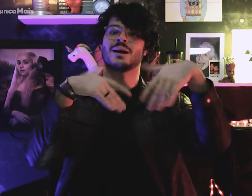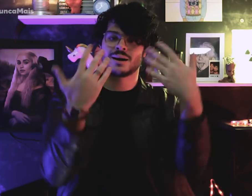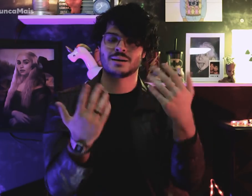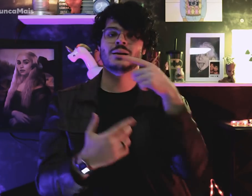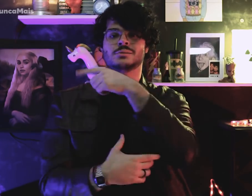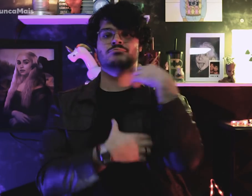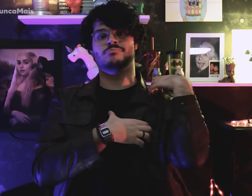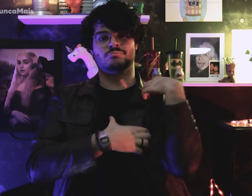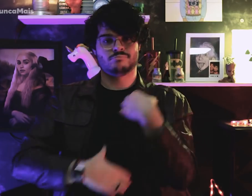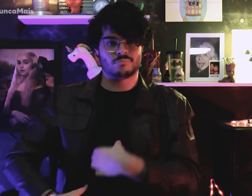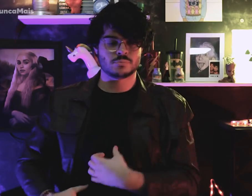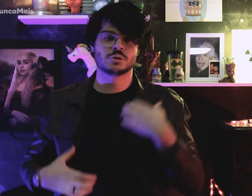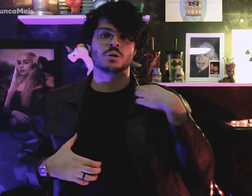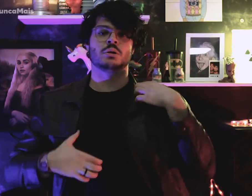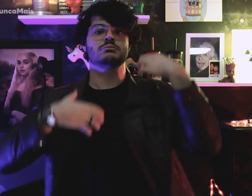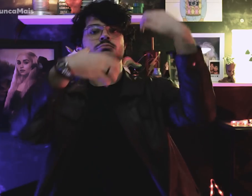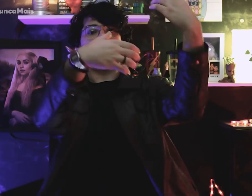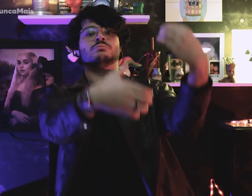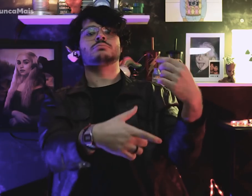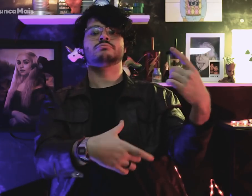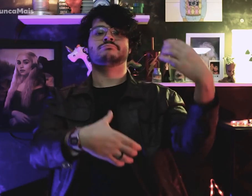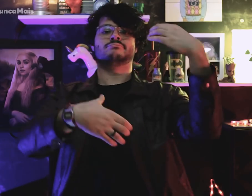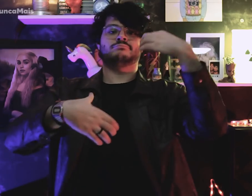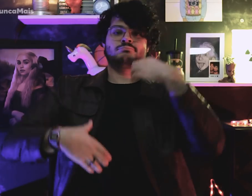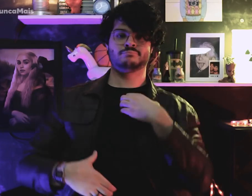now he was sworn in,